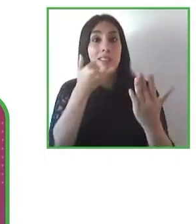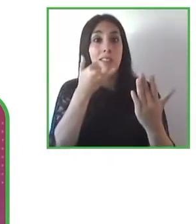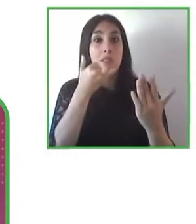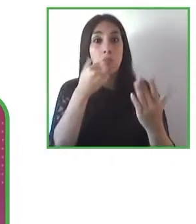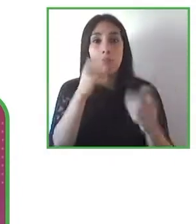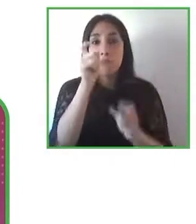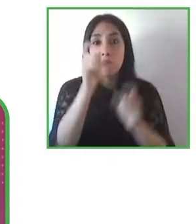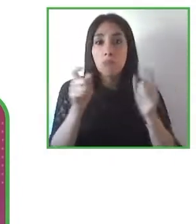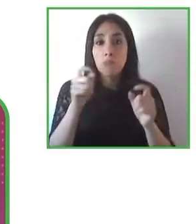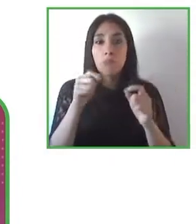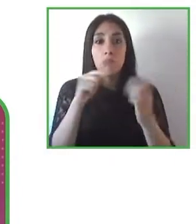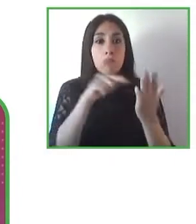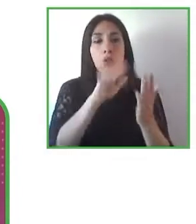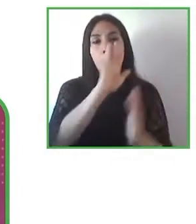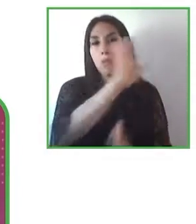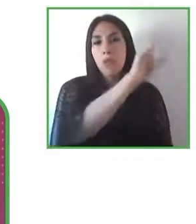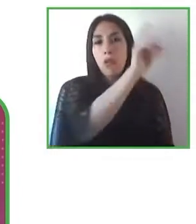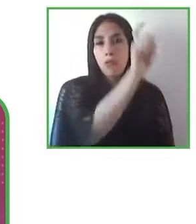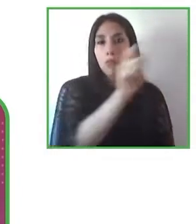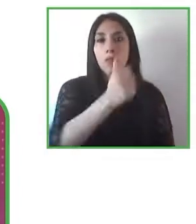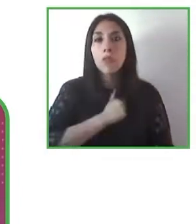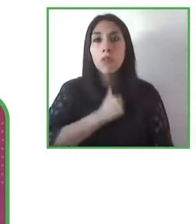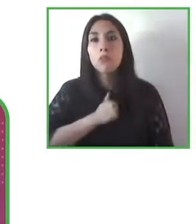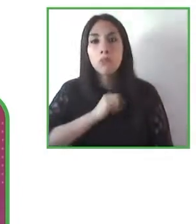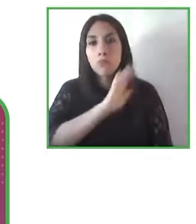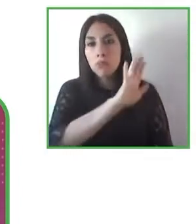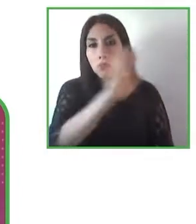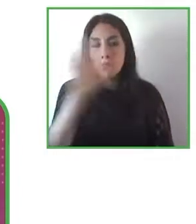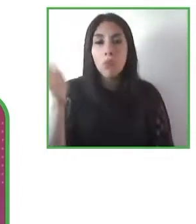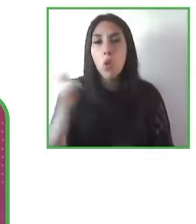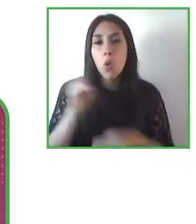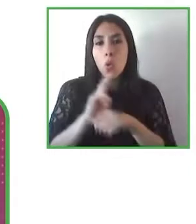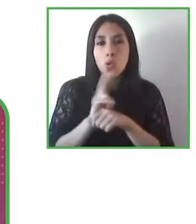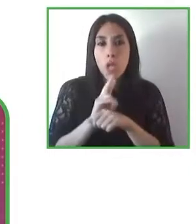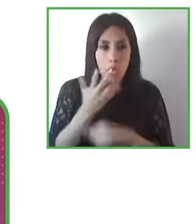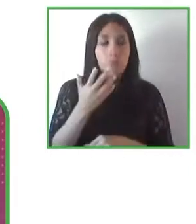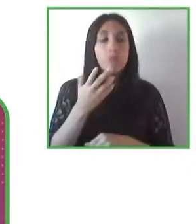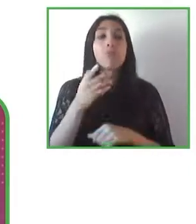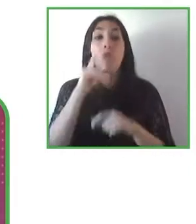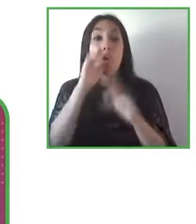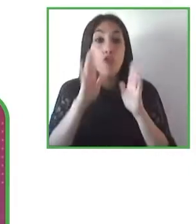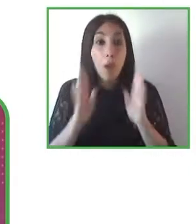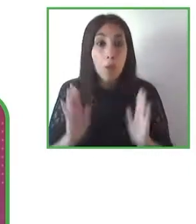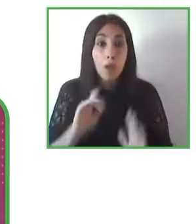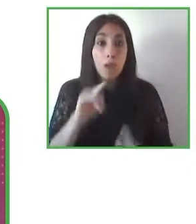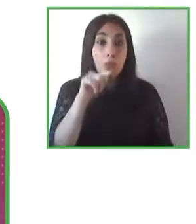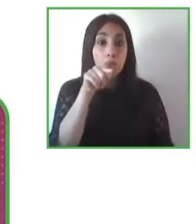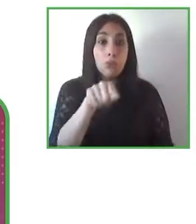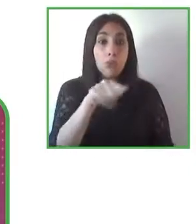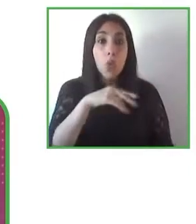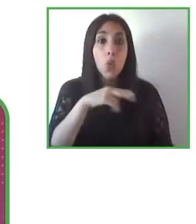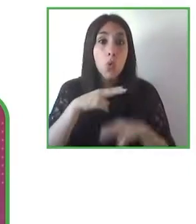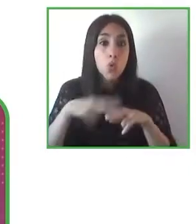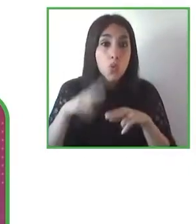their usefulness to people and to really bring around about the accessibility potential